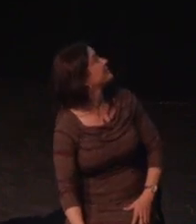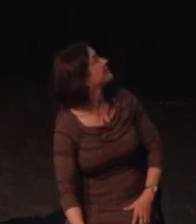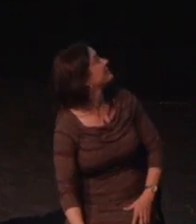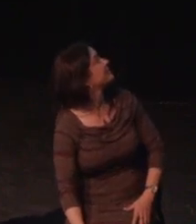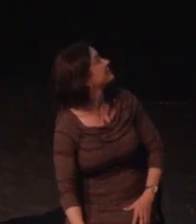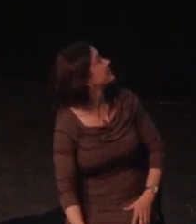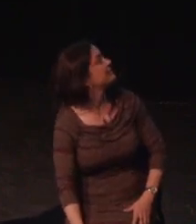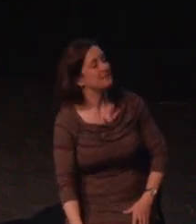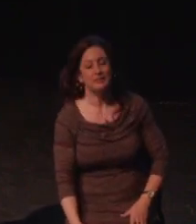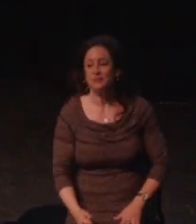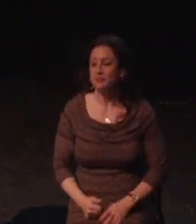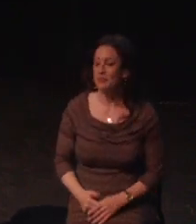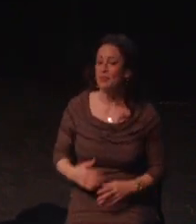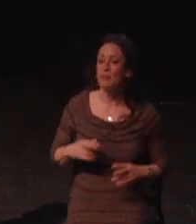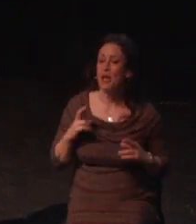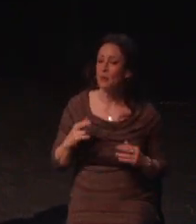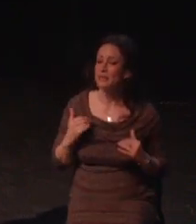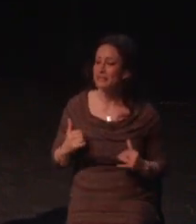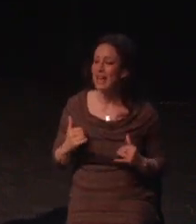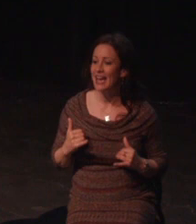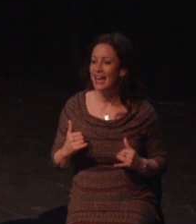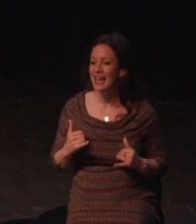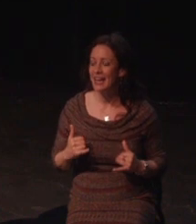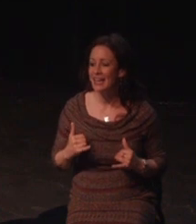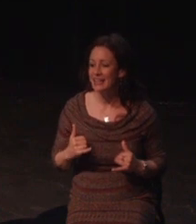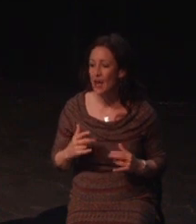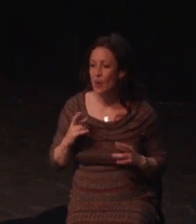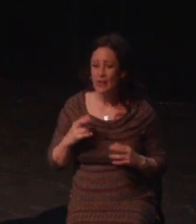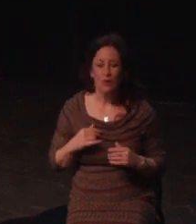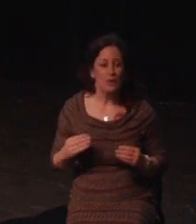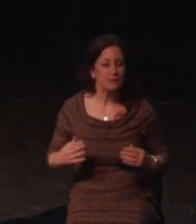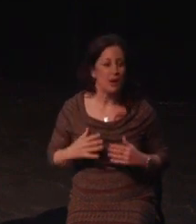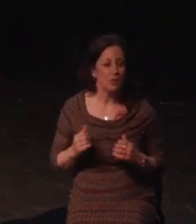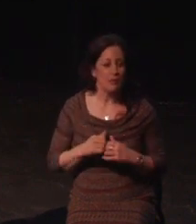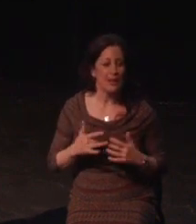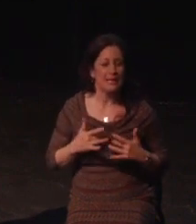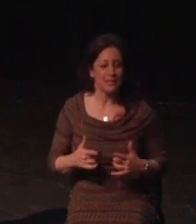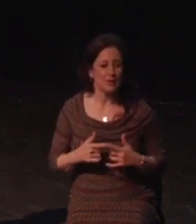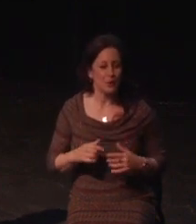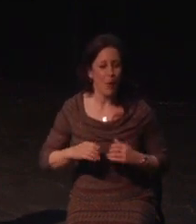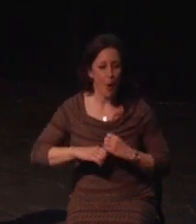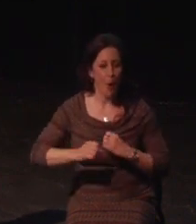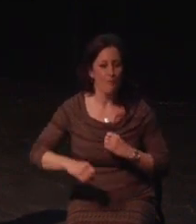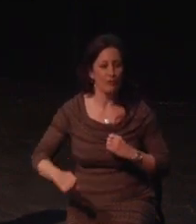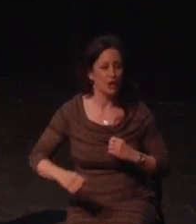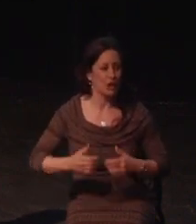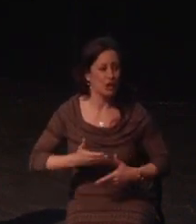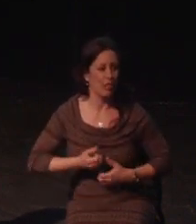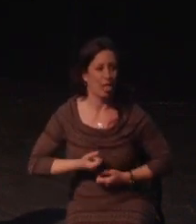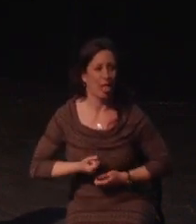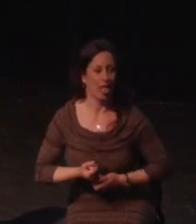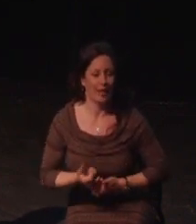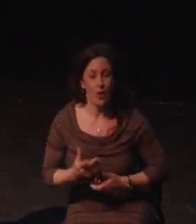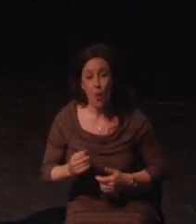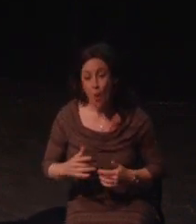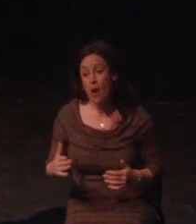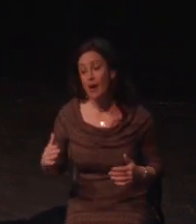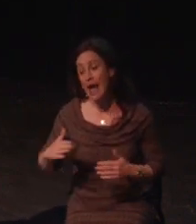Check out AbleGamers Charity too. You're not in this alone. We are here. Now, if I were to generalize, I tell you that disabled people are great